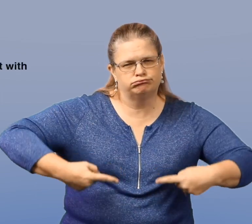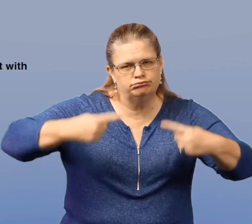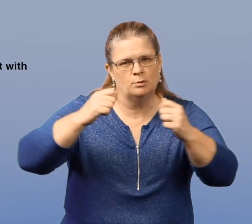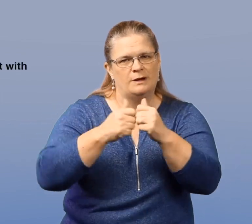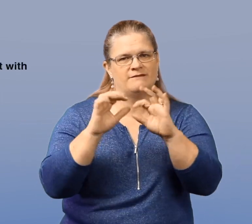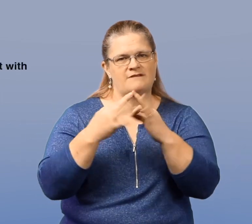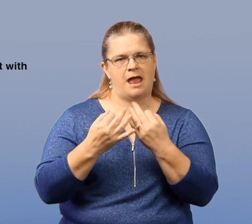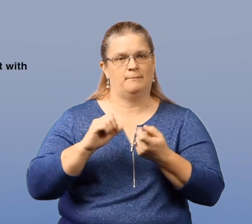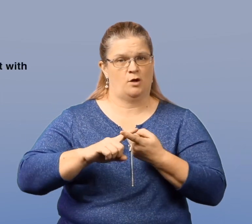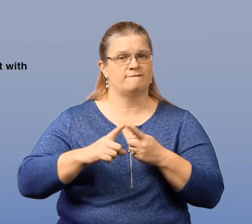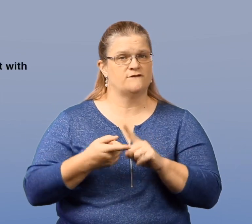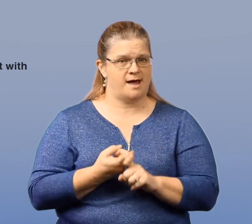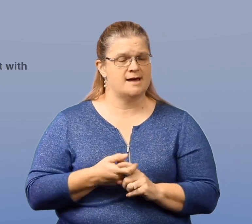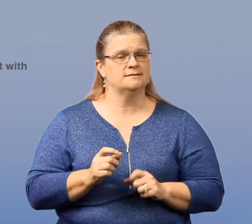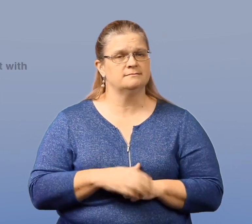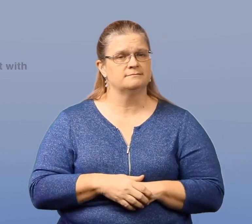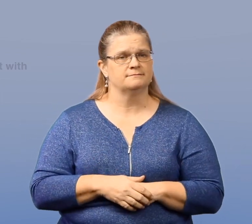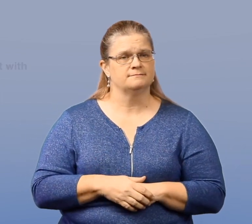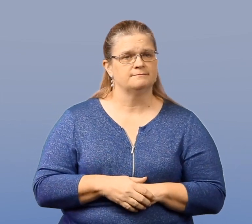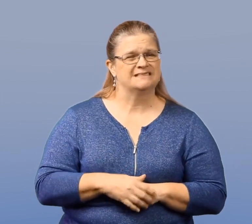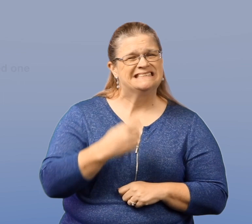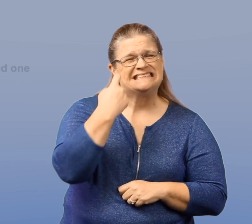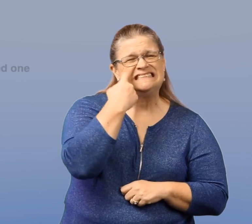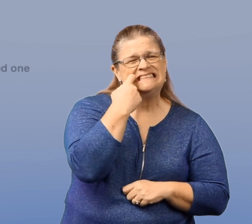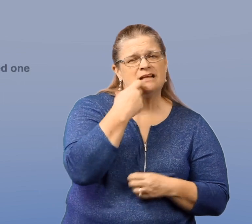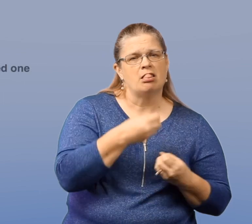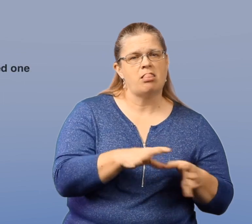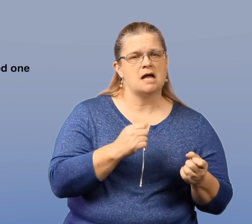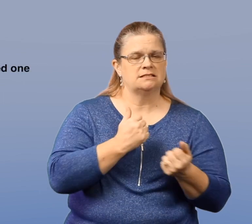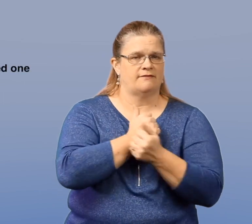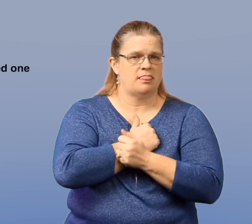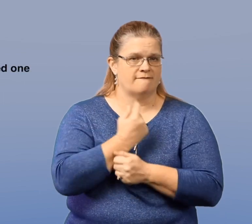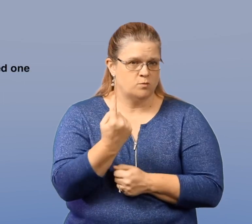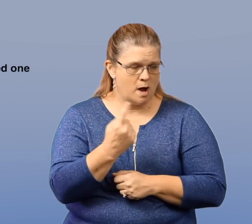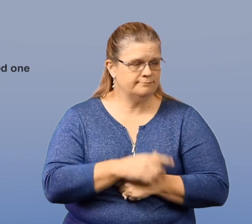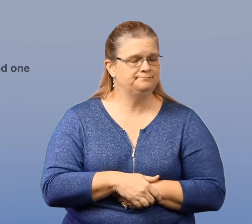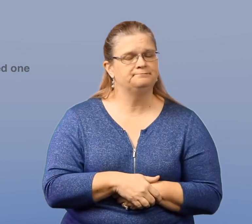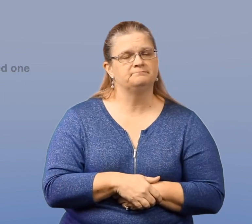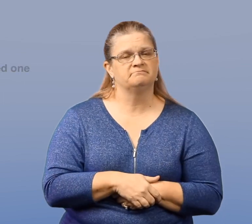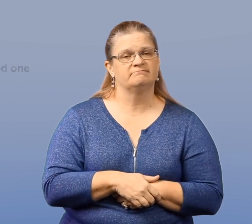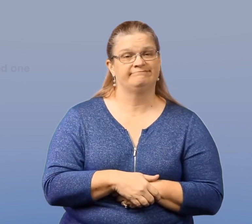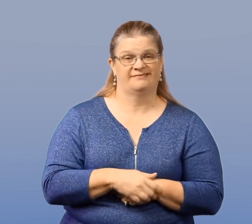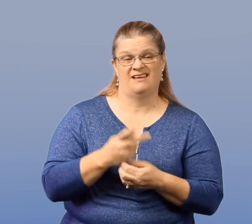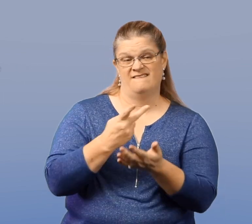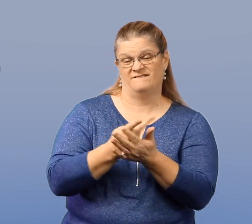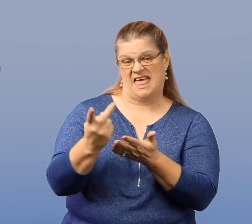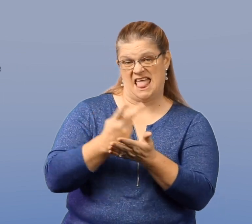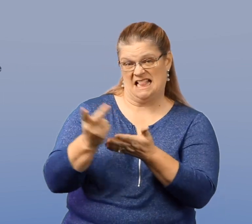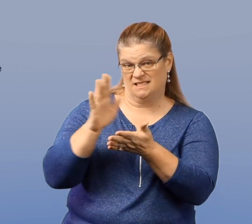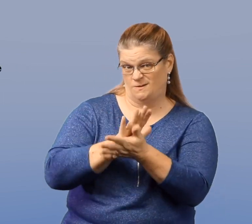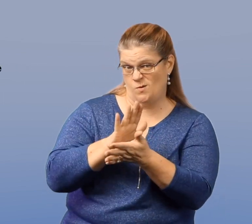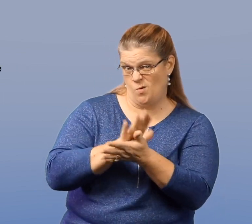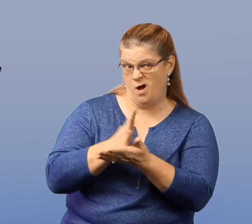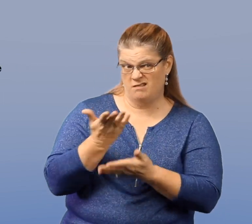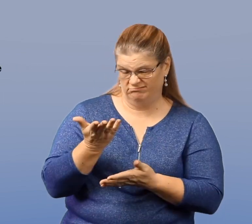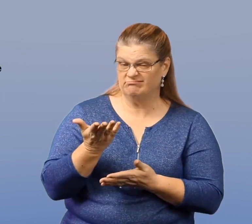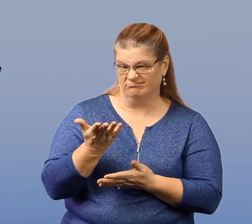severe argument with family or friends, a recent loss of a loved one, failing in school,